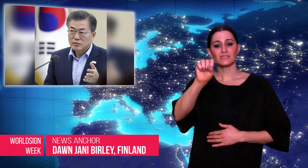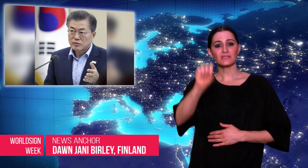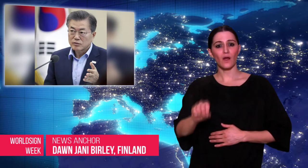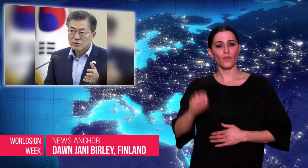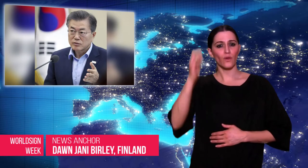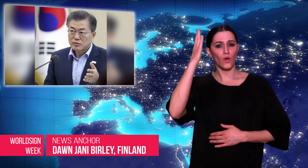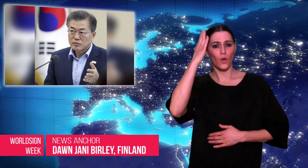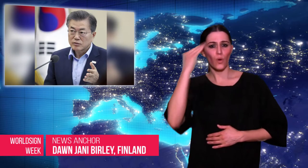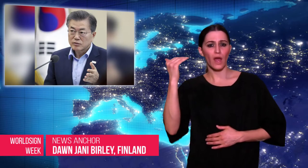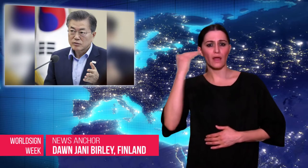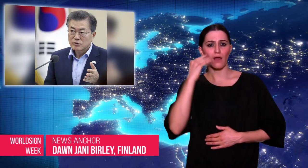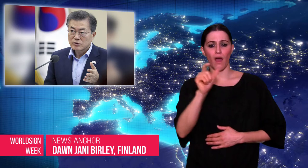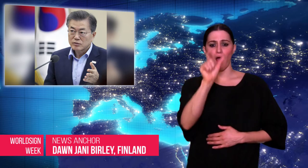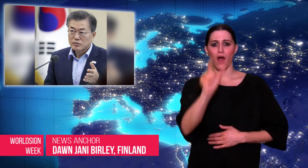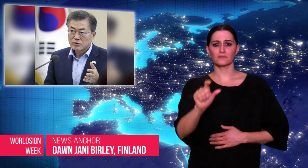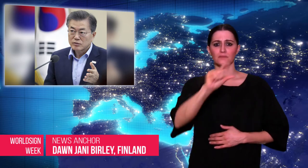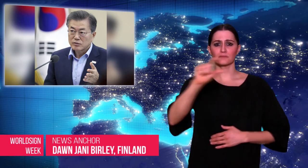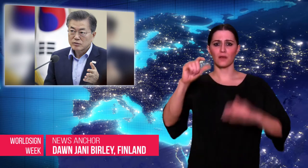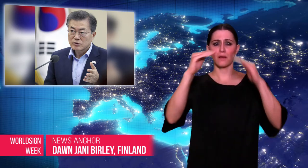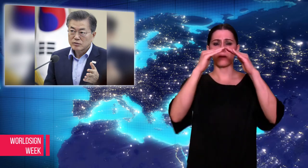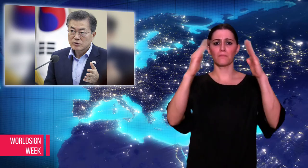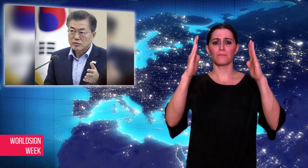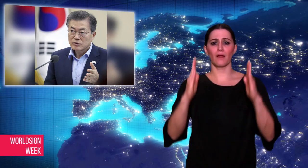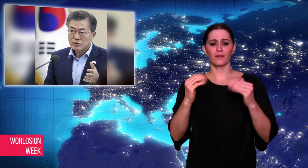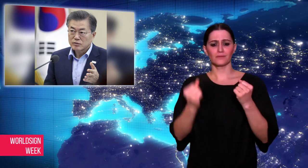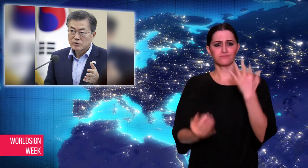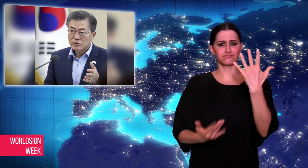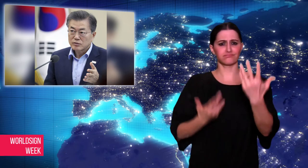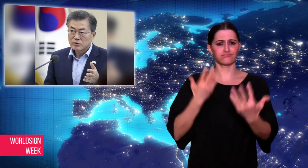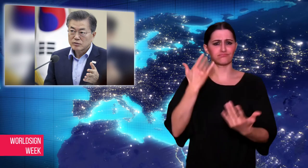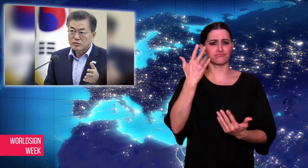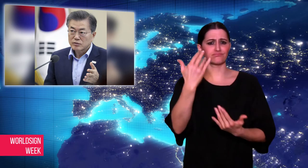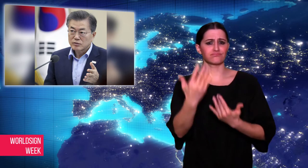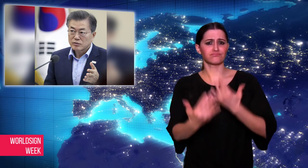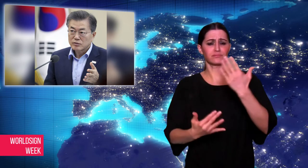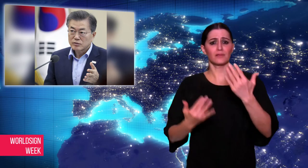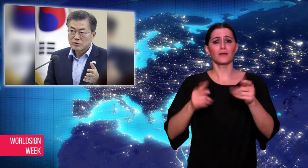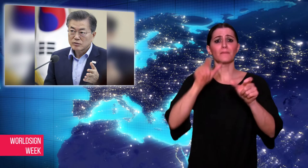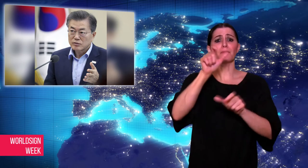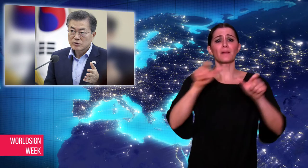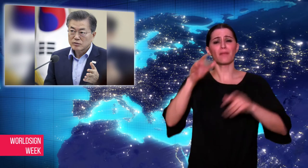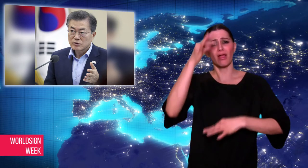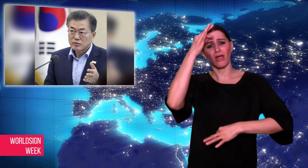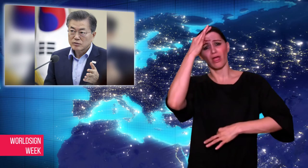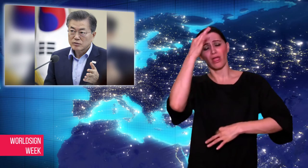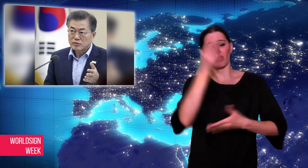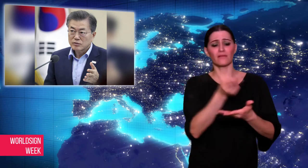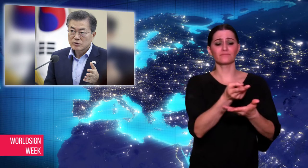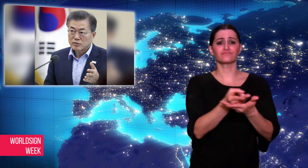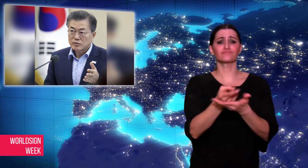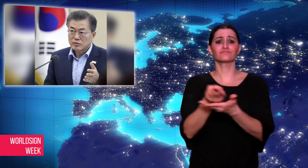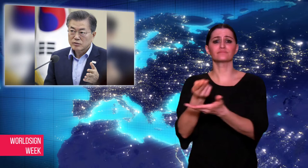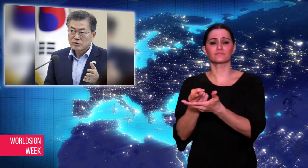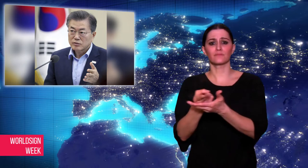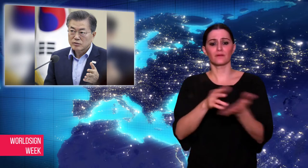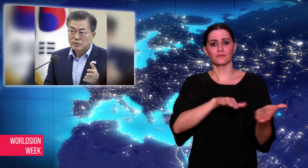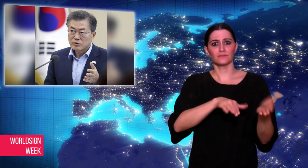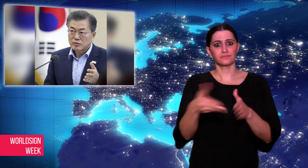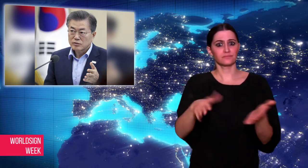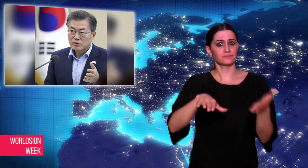Dawn: Patients Die in South Korea Hospital fire